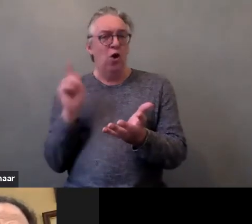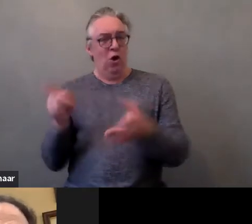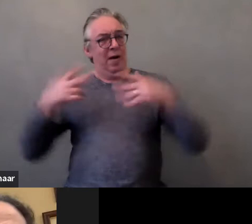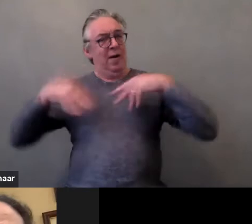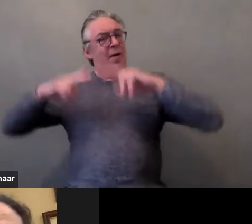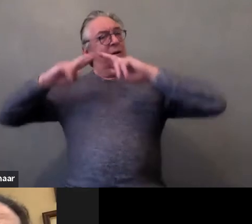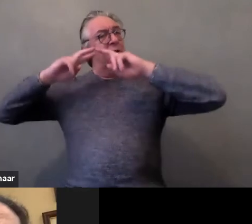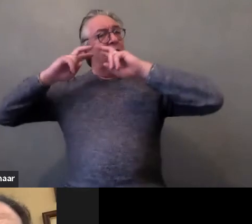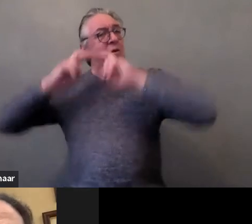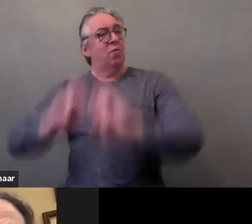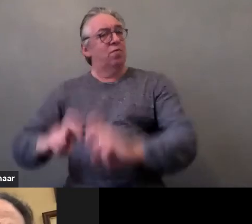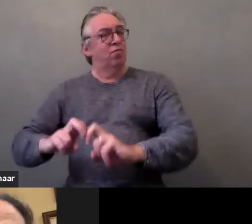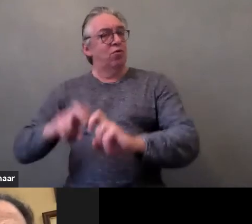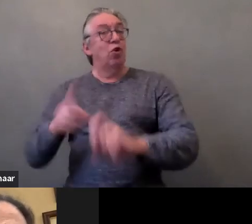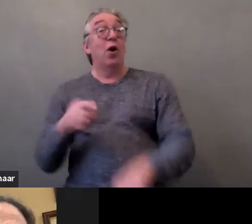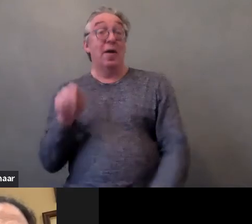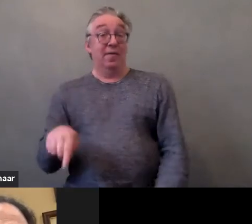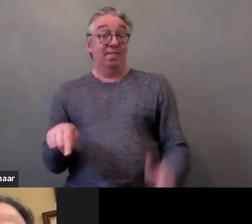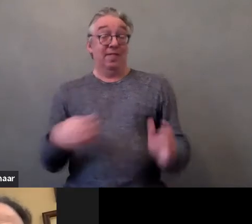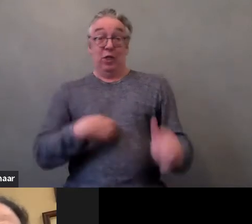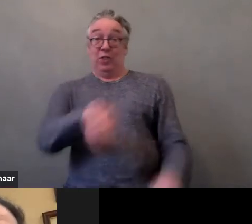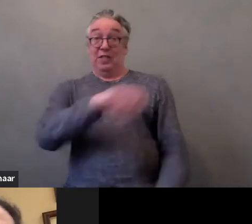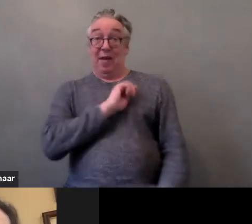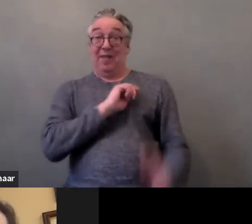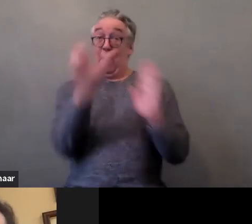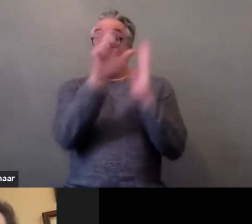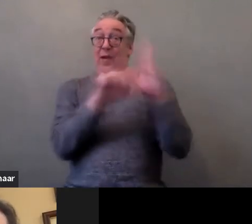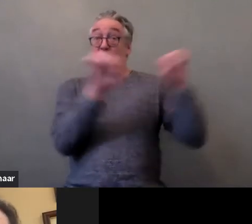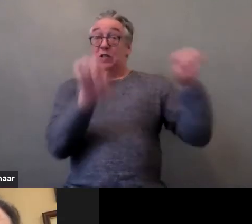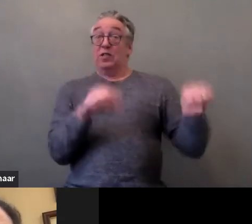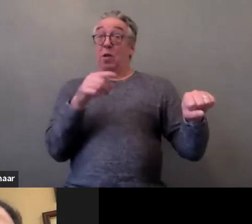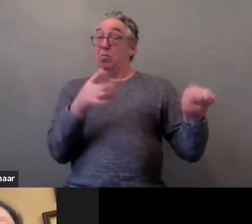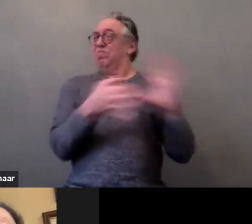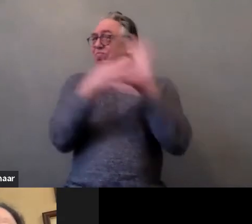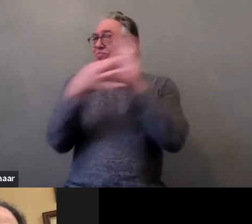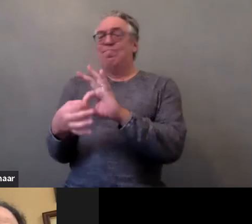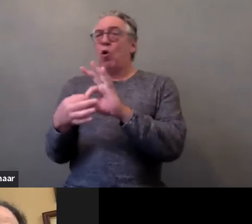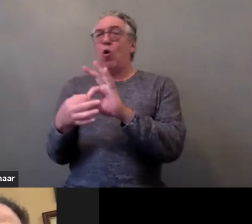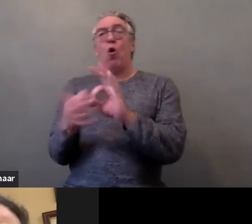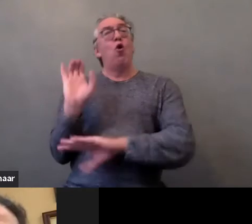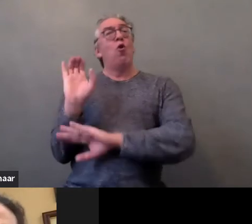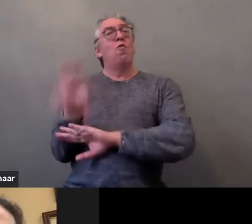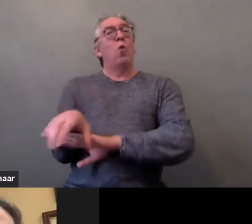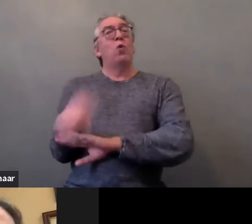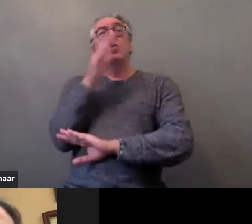in our legal system in Spain. To present this situation I’d like to give the floor